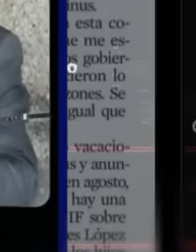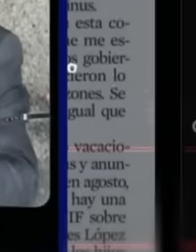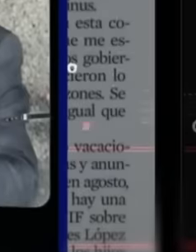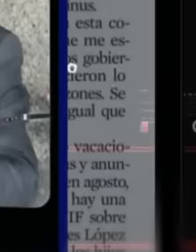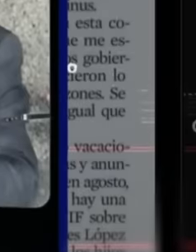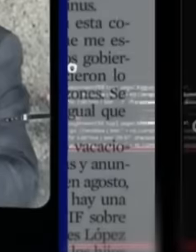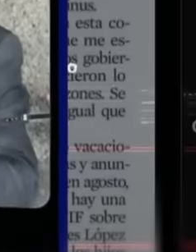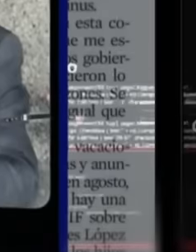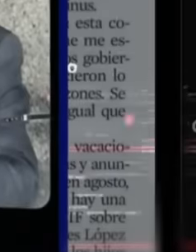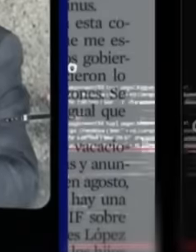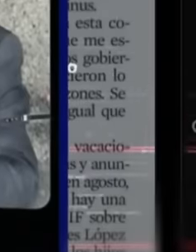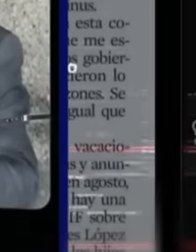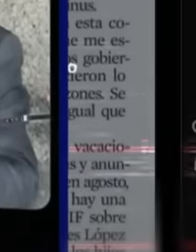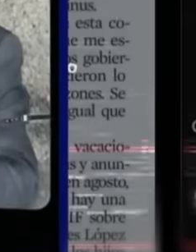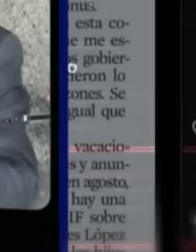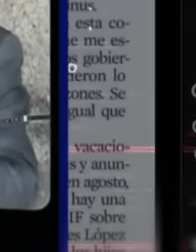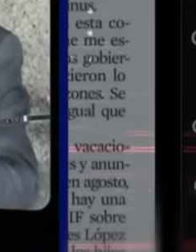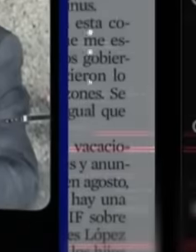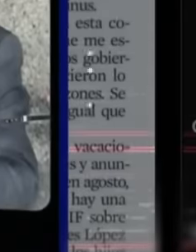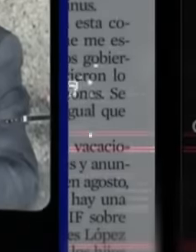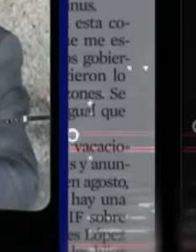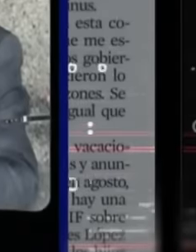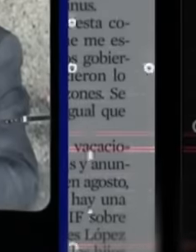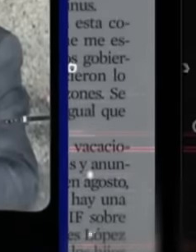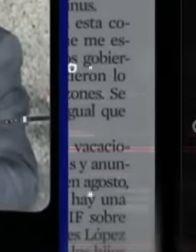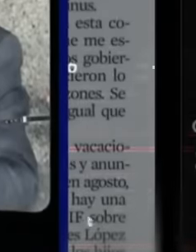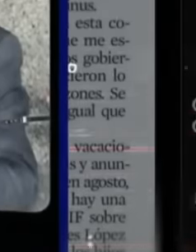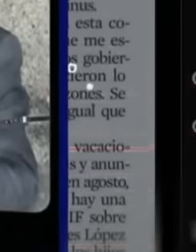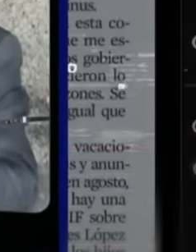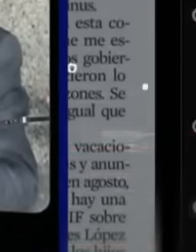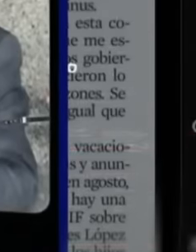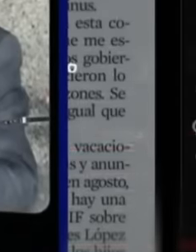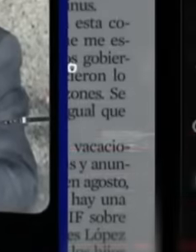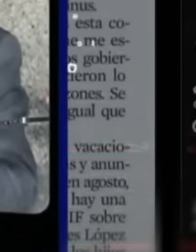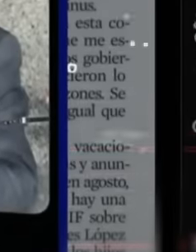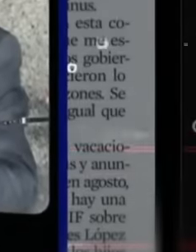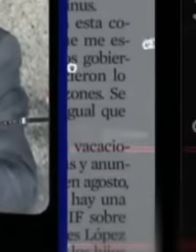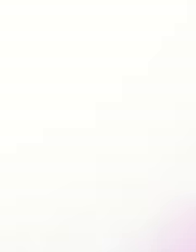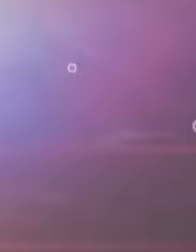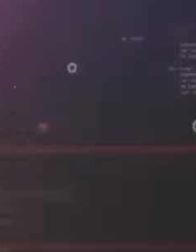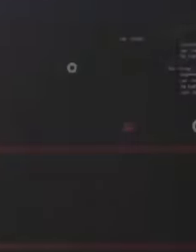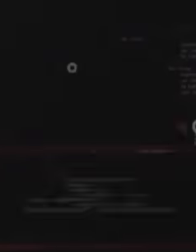Trujillo through the financial intelligence unit of the Ministry of Finance on